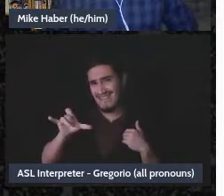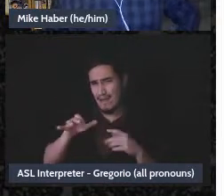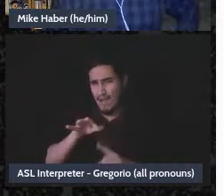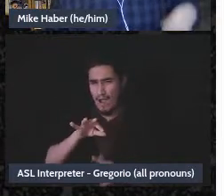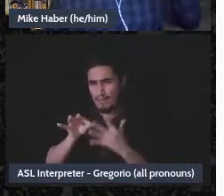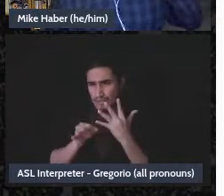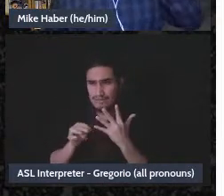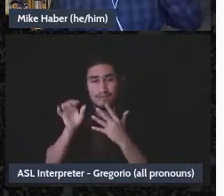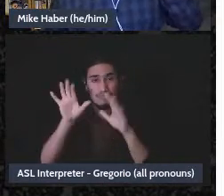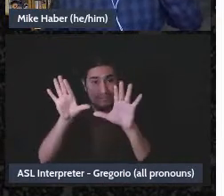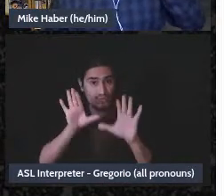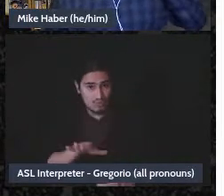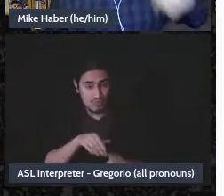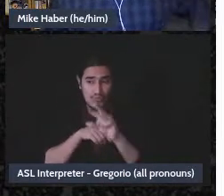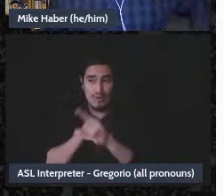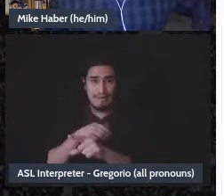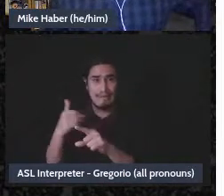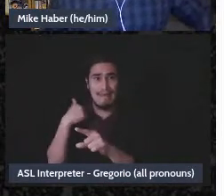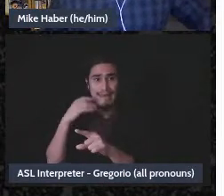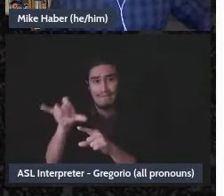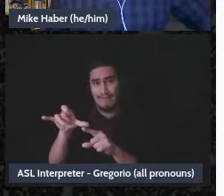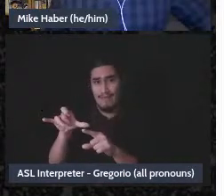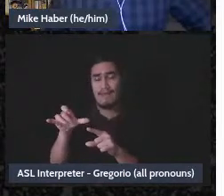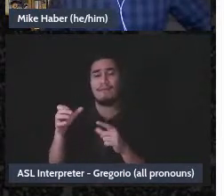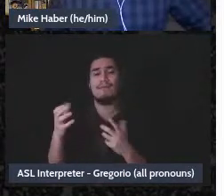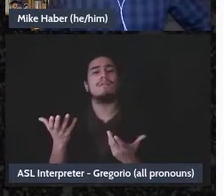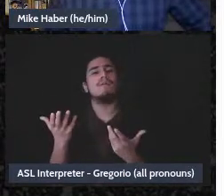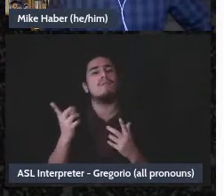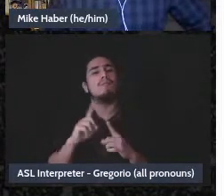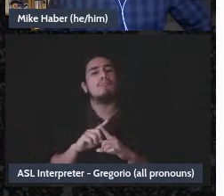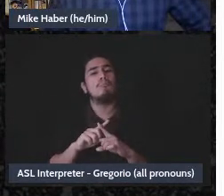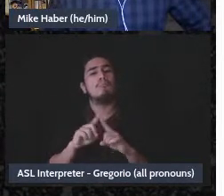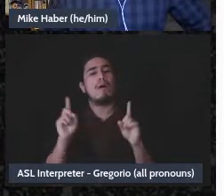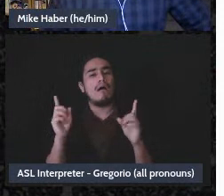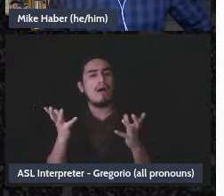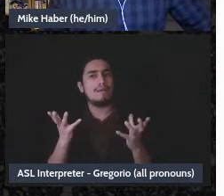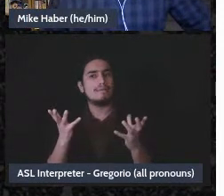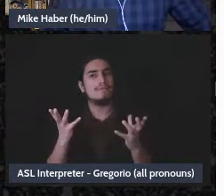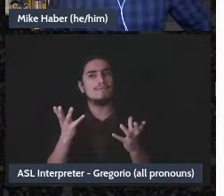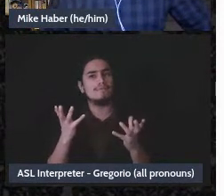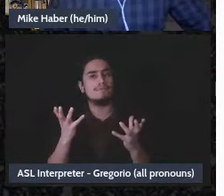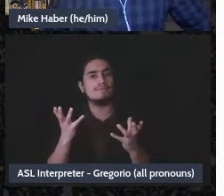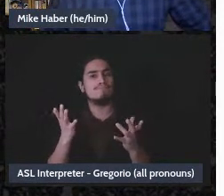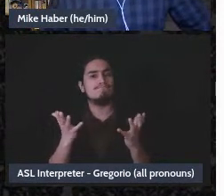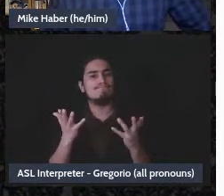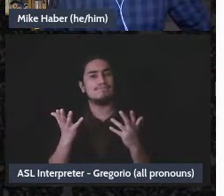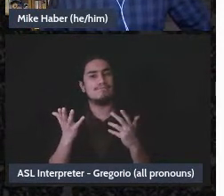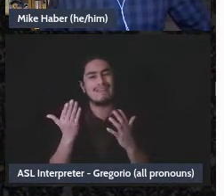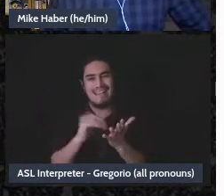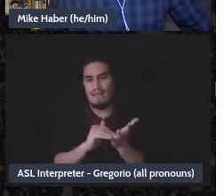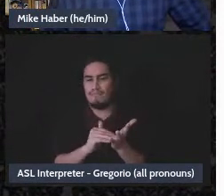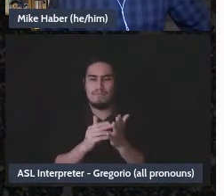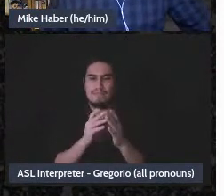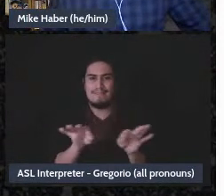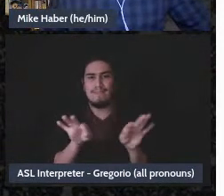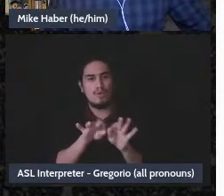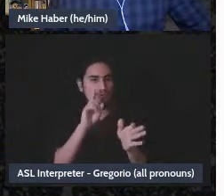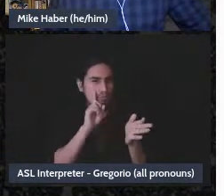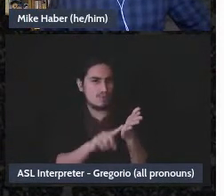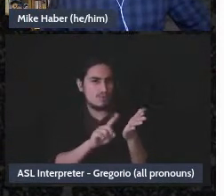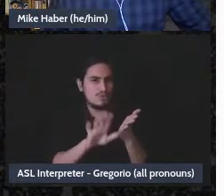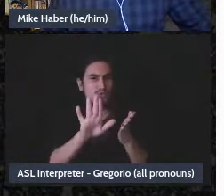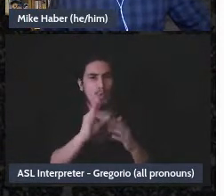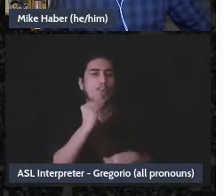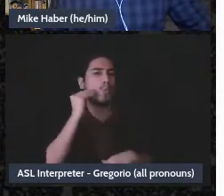they're-they're a B Corp bank and check your hometown credit union. No I know, I live in